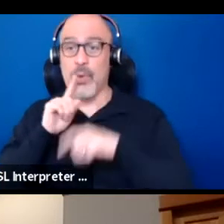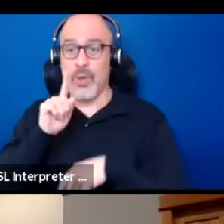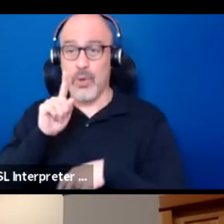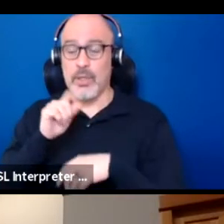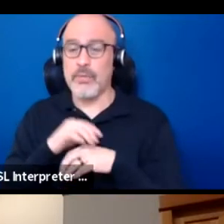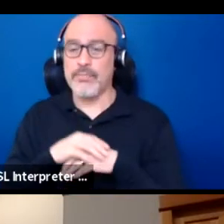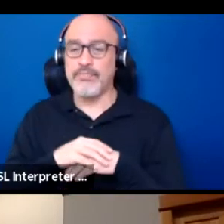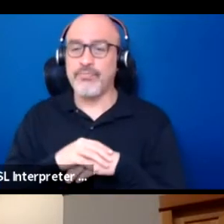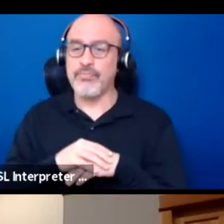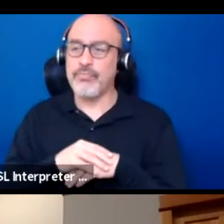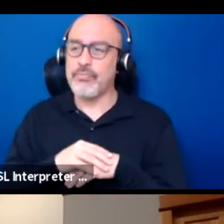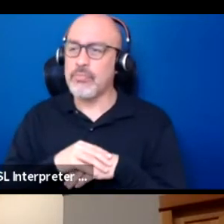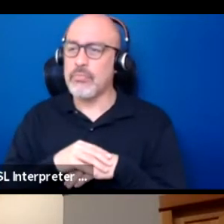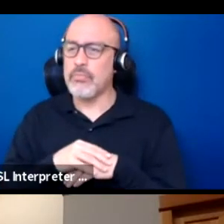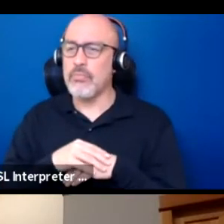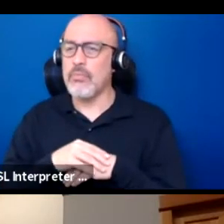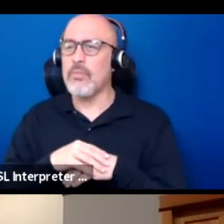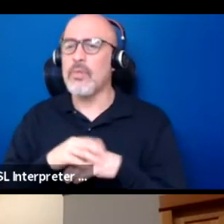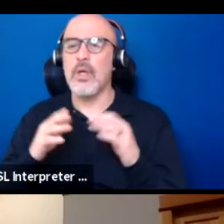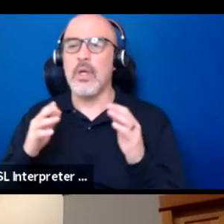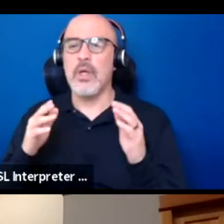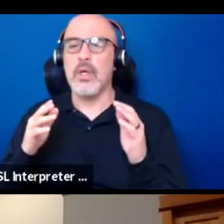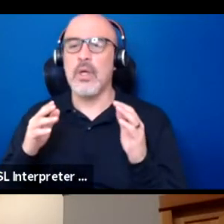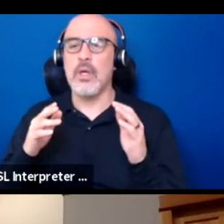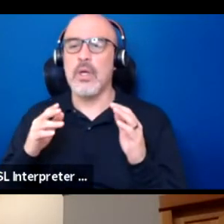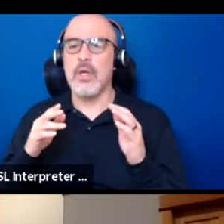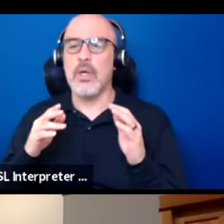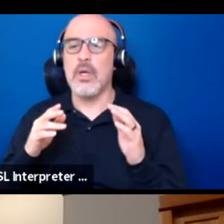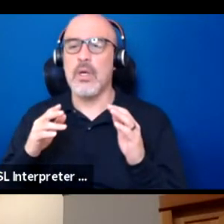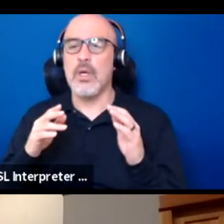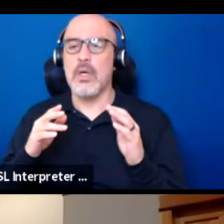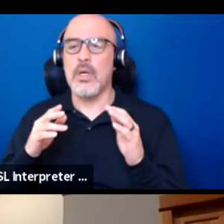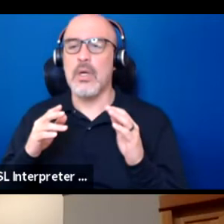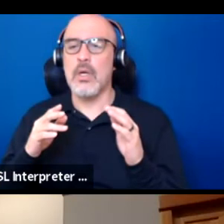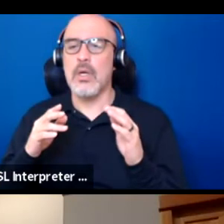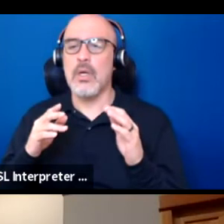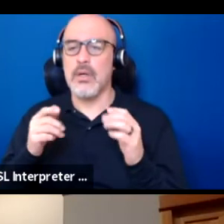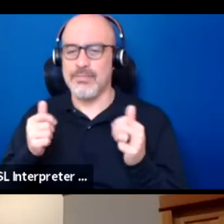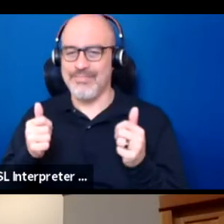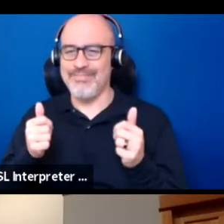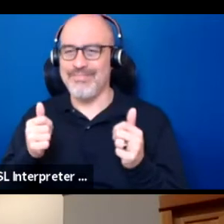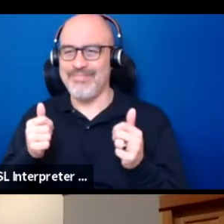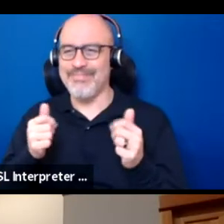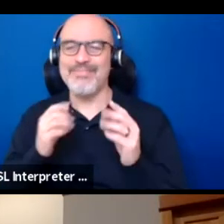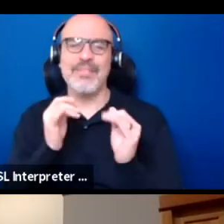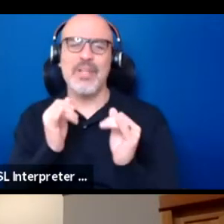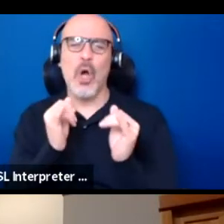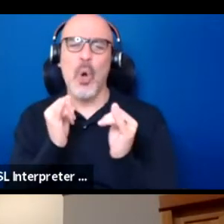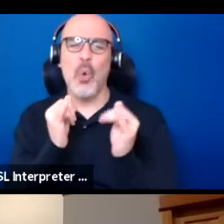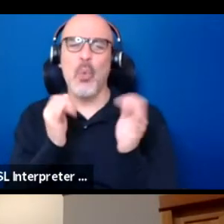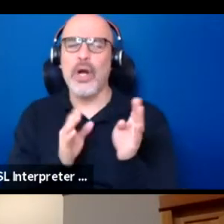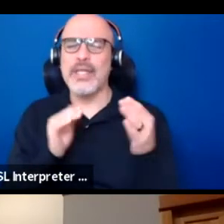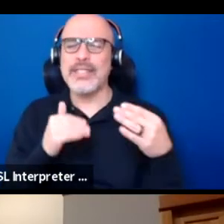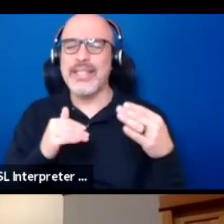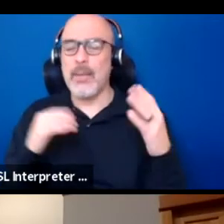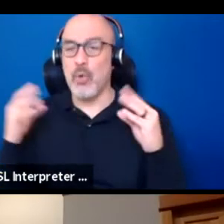So I do that to my class all the time. I'm gonna mute myself, okay? Okay. We're in the same room, so we echo if we don't.